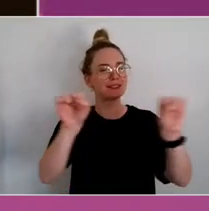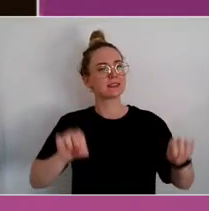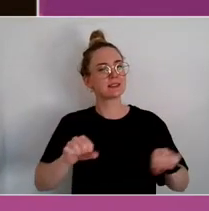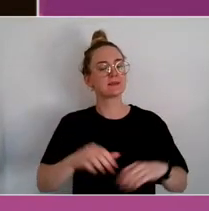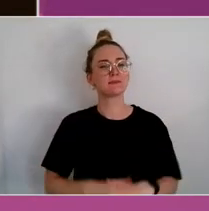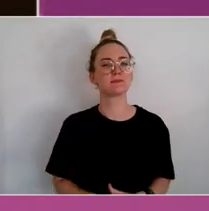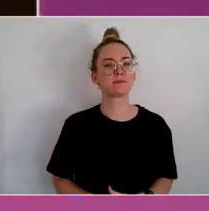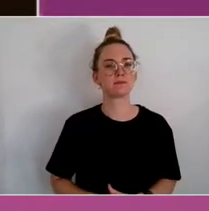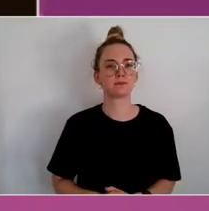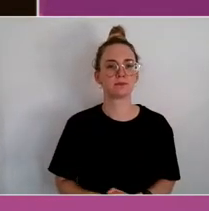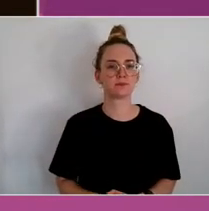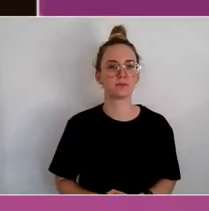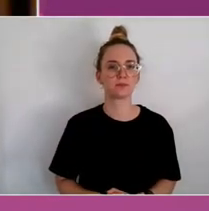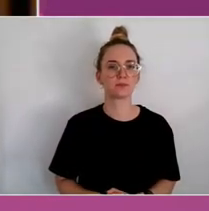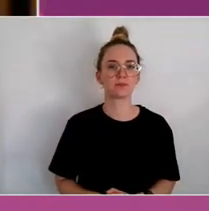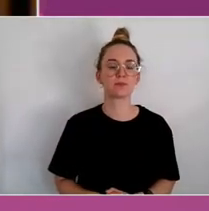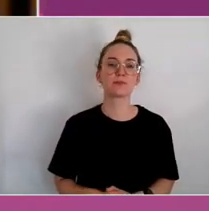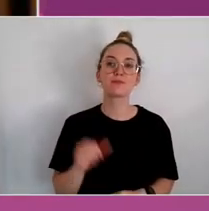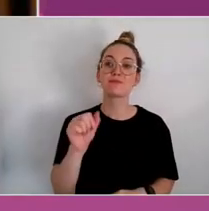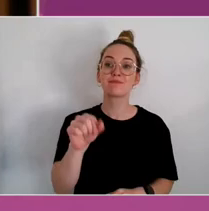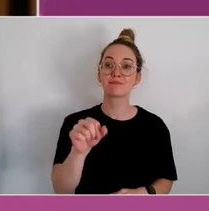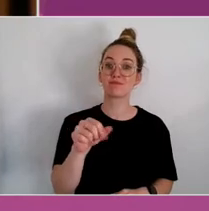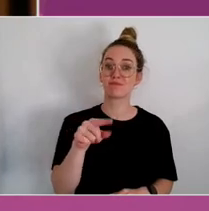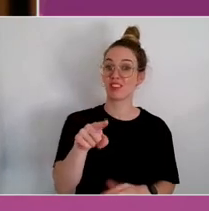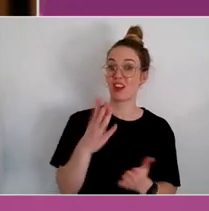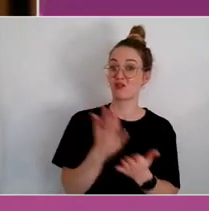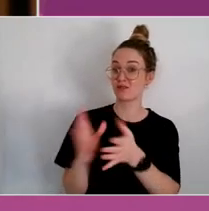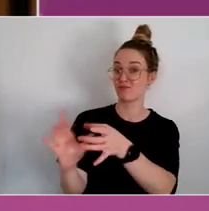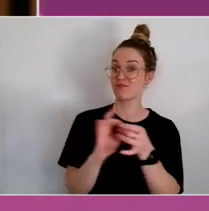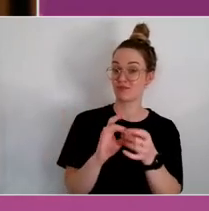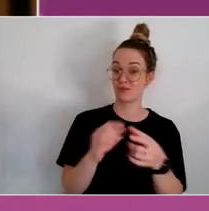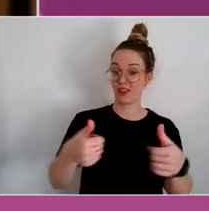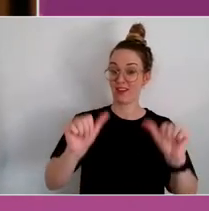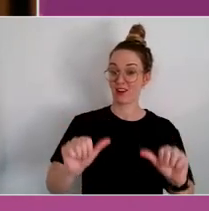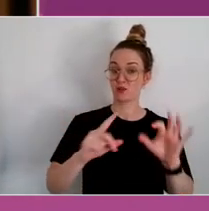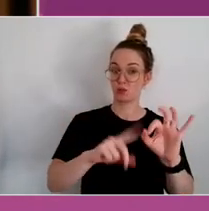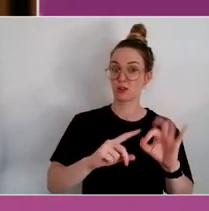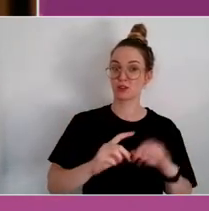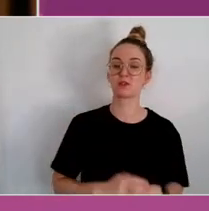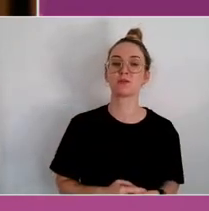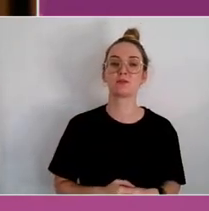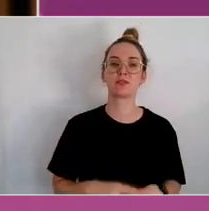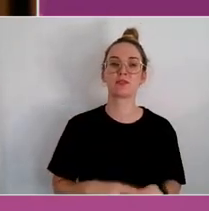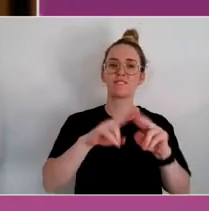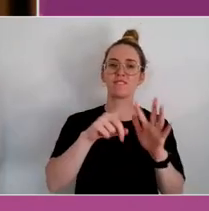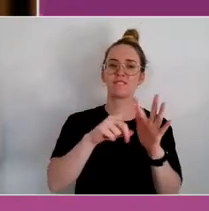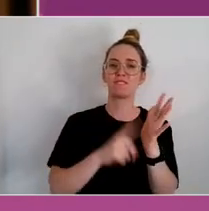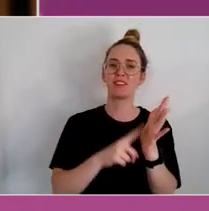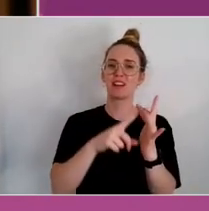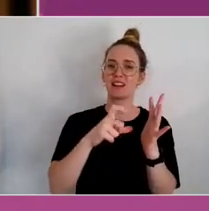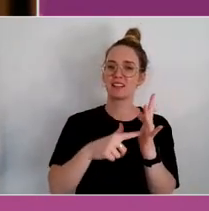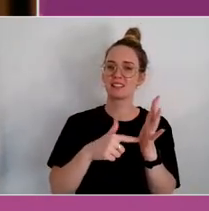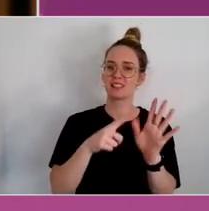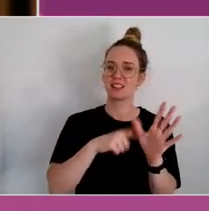It plays on the next question I had. A question by Felicity Chapman from Deadly Weavers.